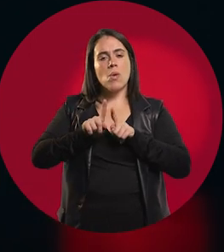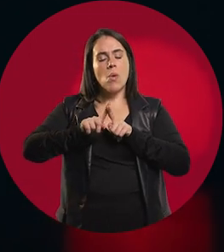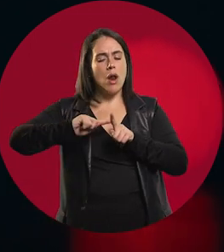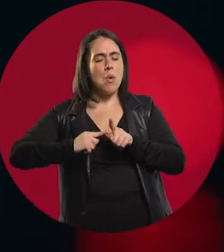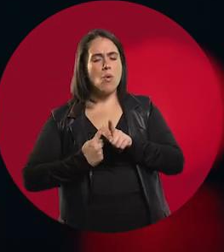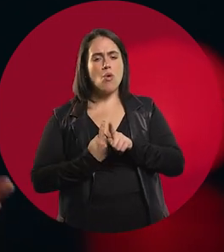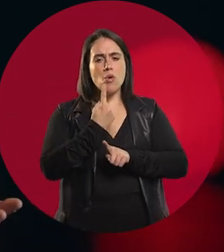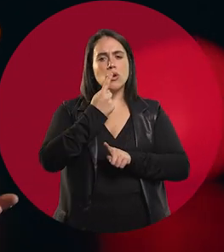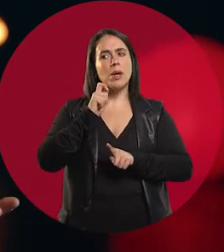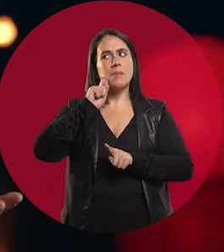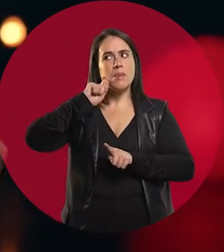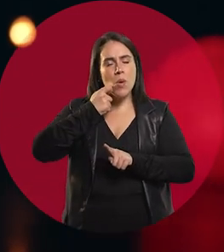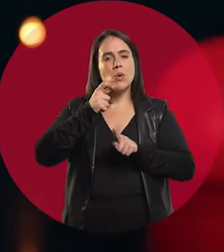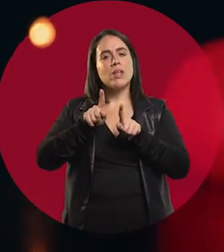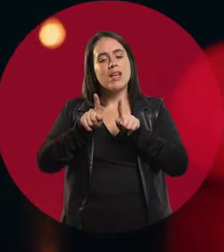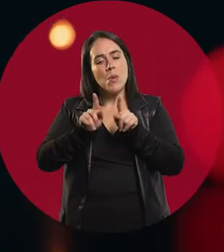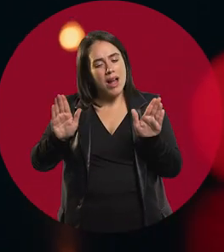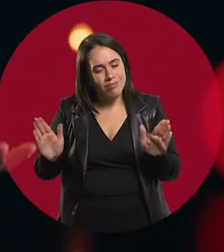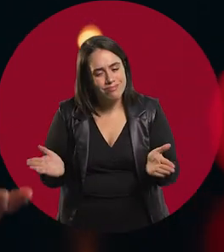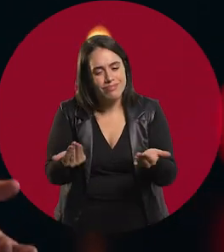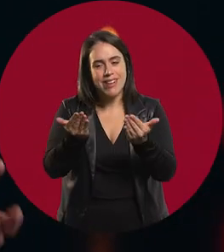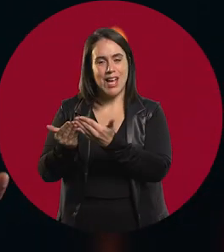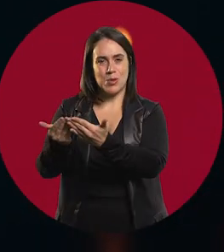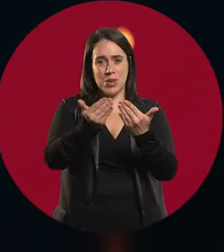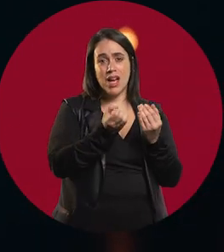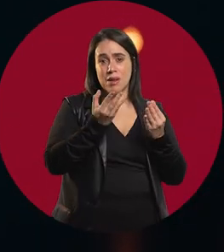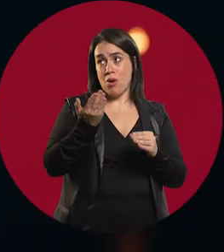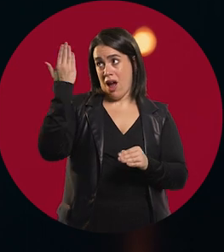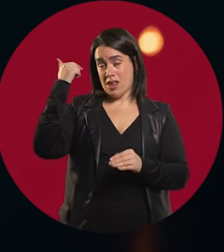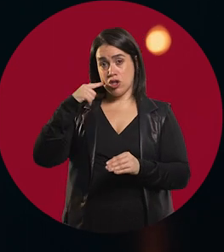to be the motivator that my mentors had been for me,